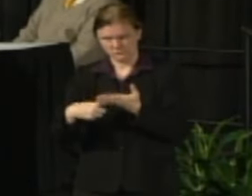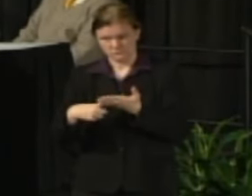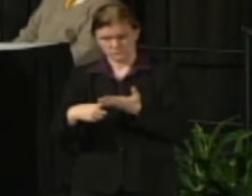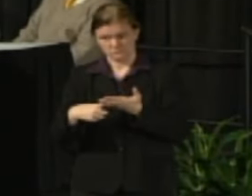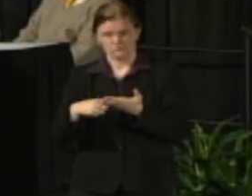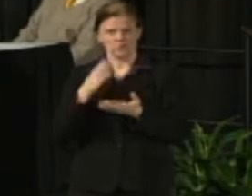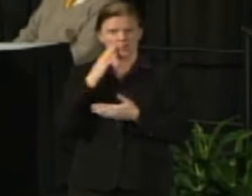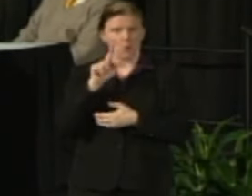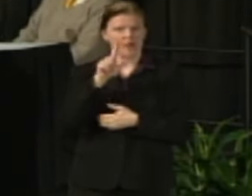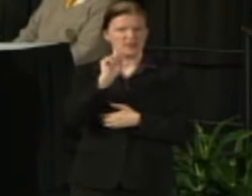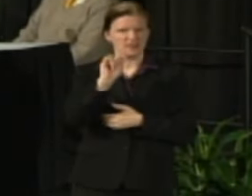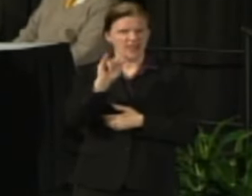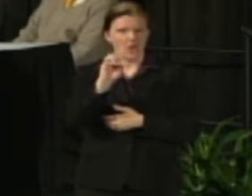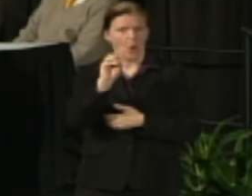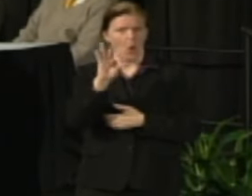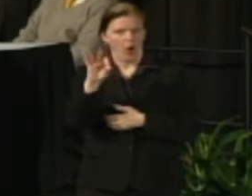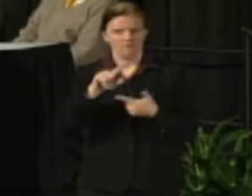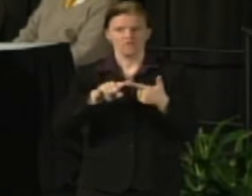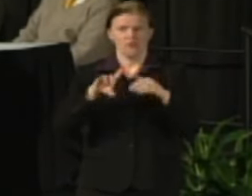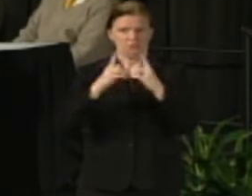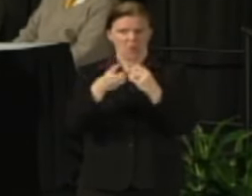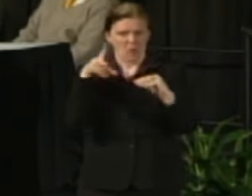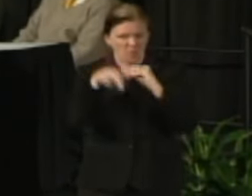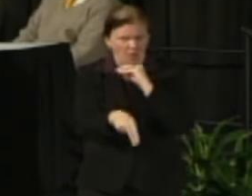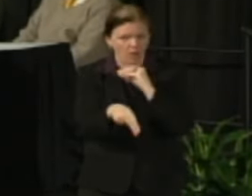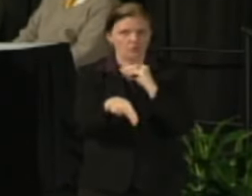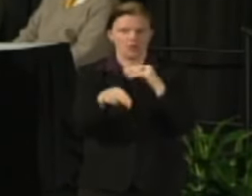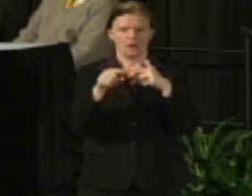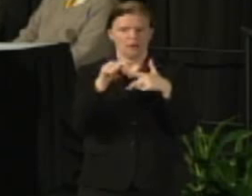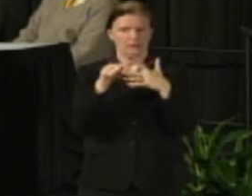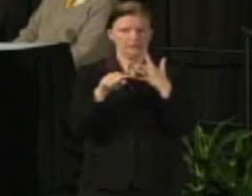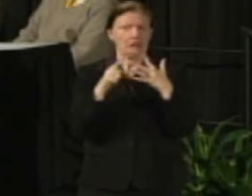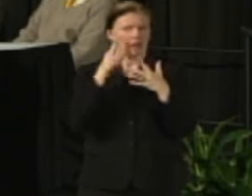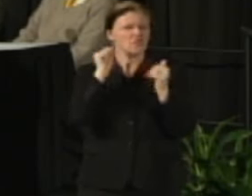regarding cuts to departments and that kind of thing but I think it's on everyone's mind,